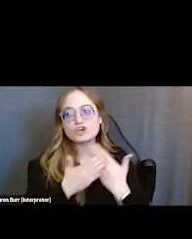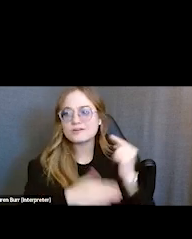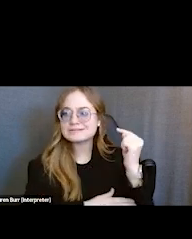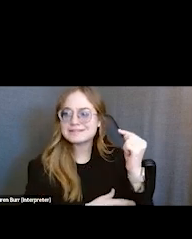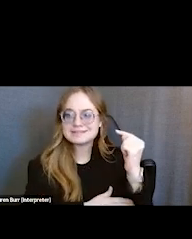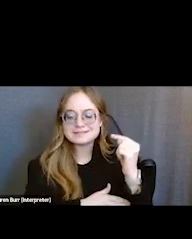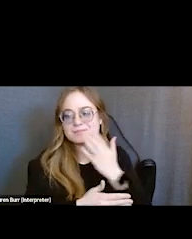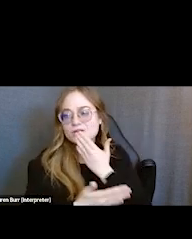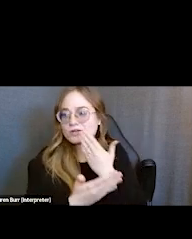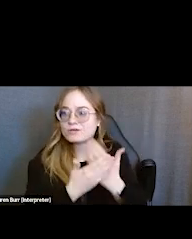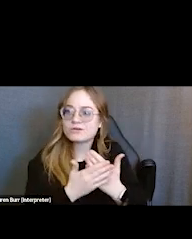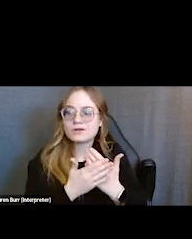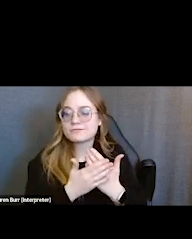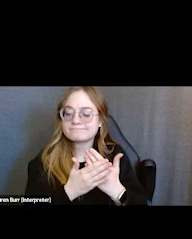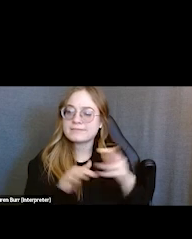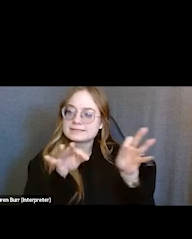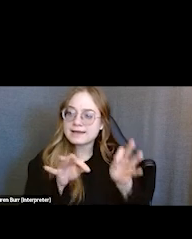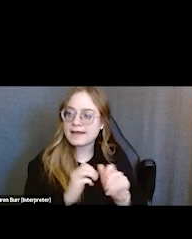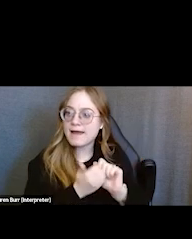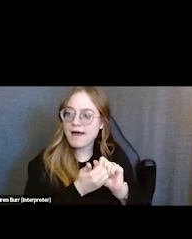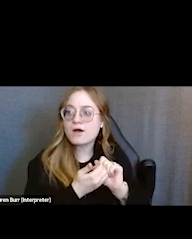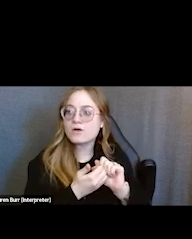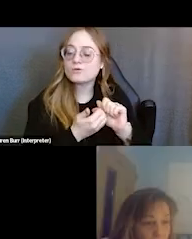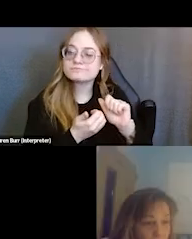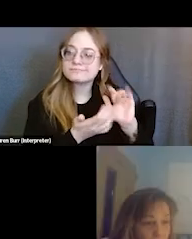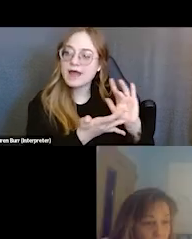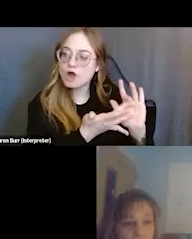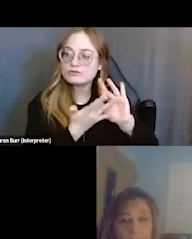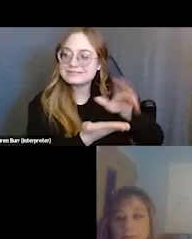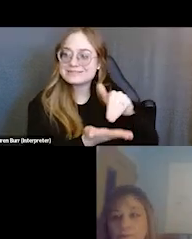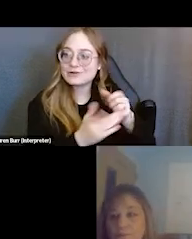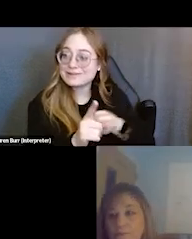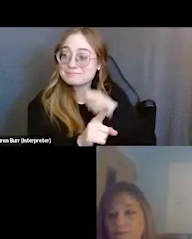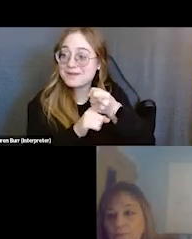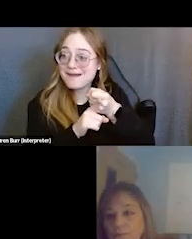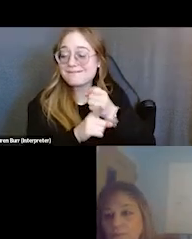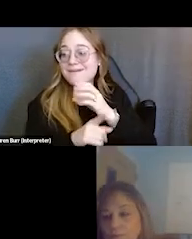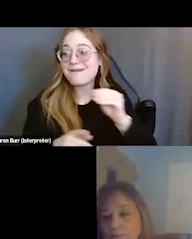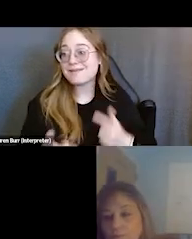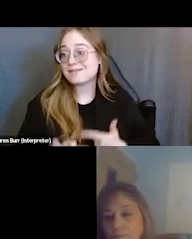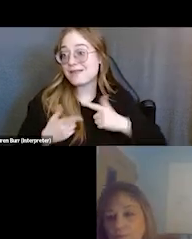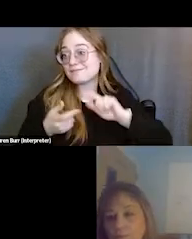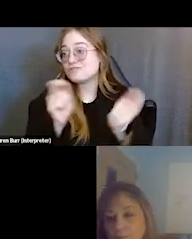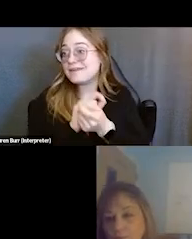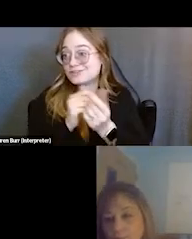the way that they're impacting and transforming lives. So thank you to Brandy and the team there.